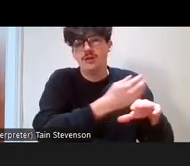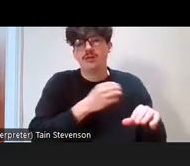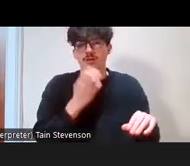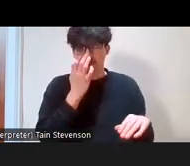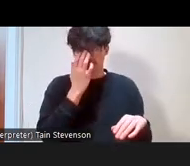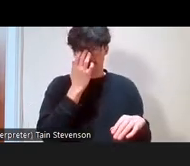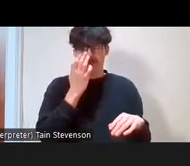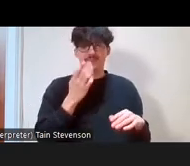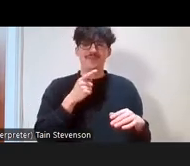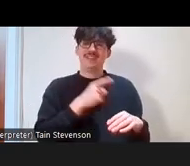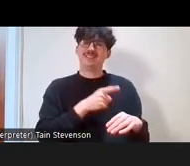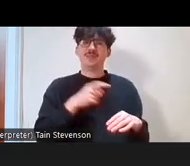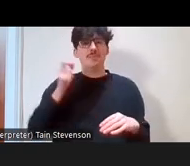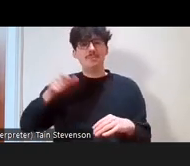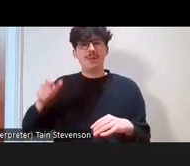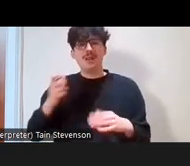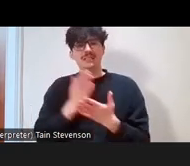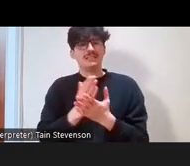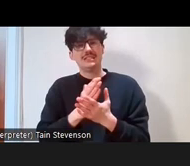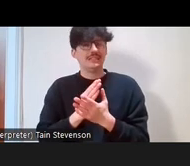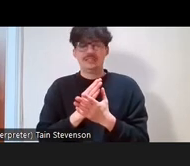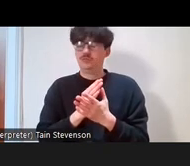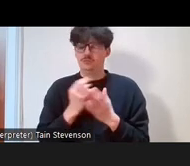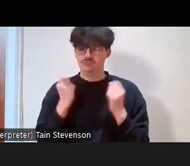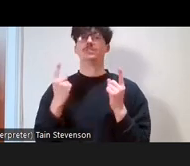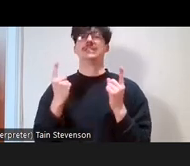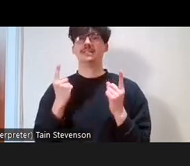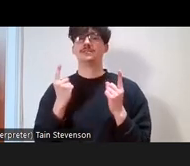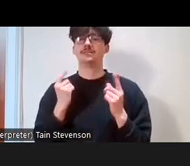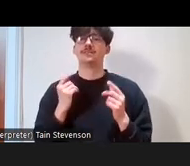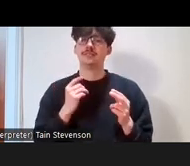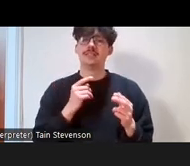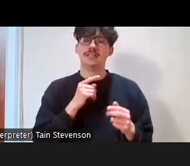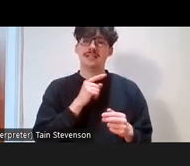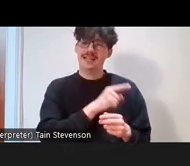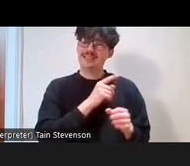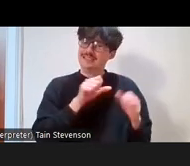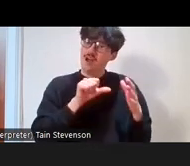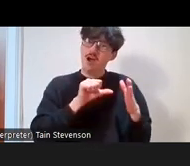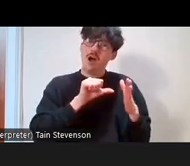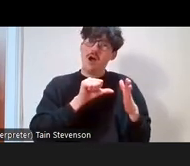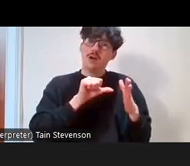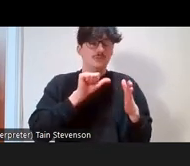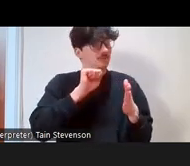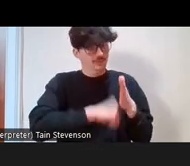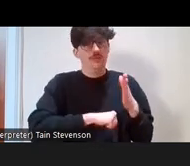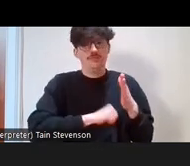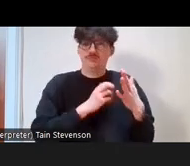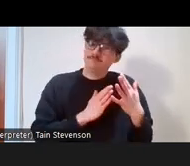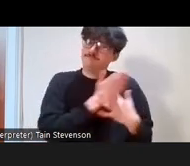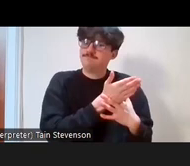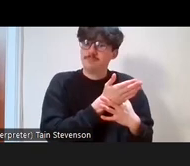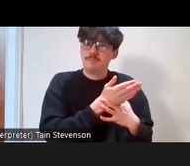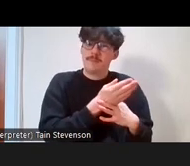understanding that it's a difficult sector to get into and volunteering needs to be